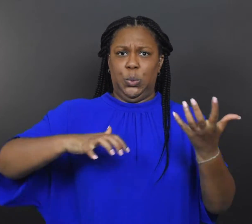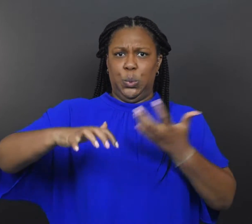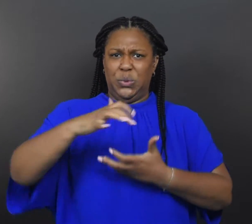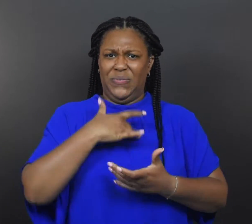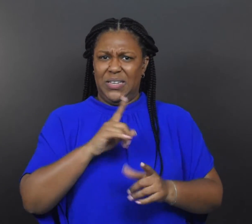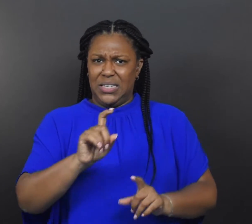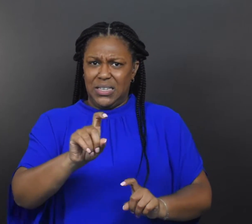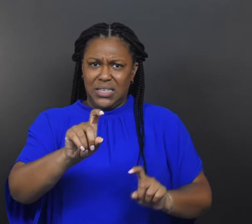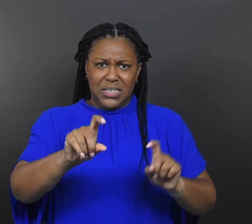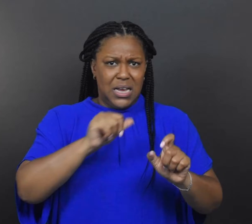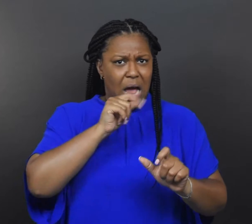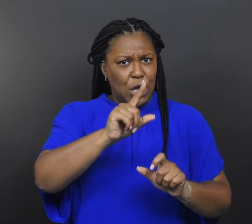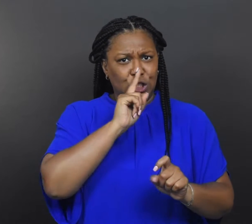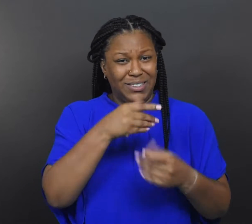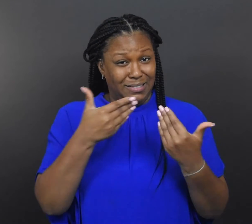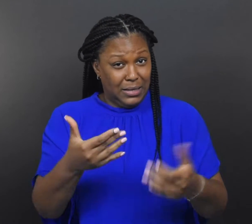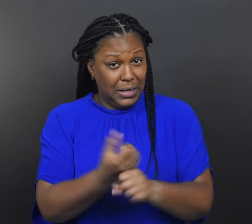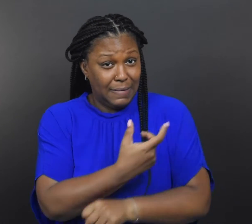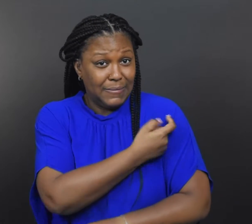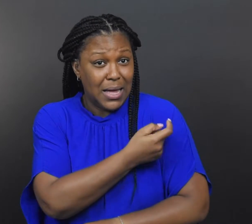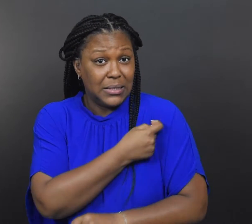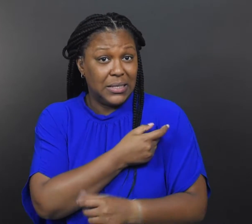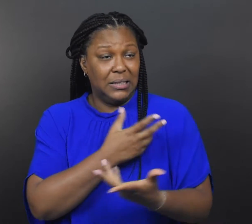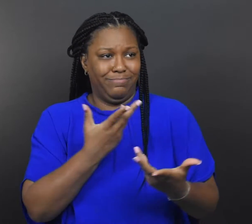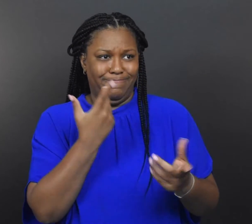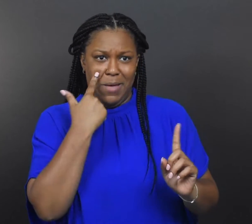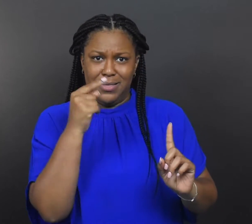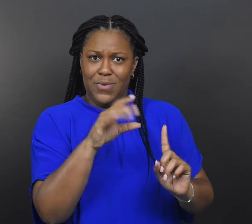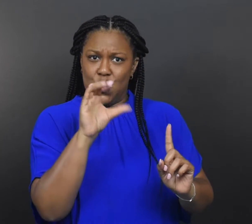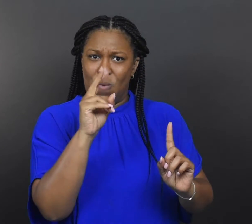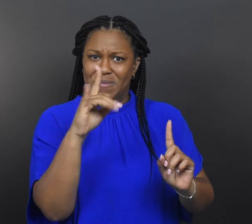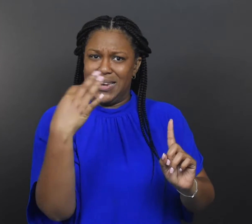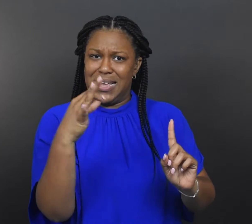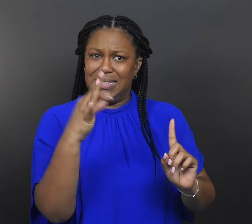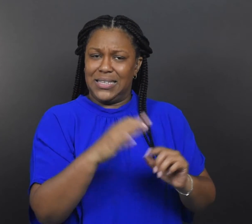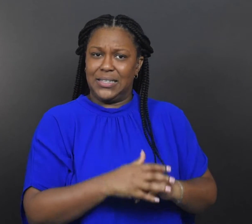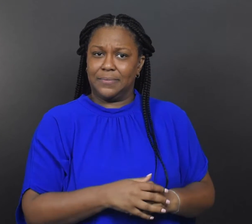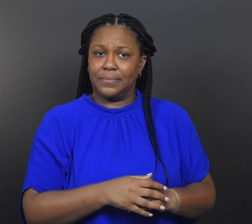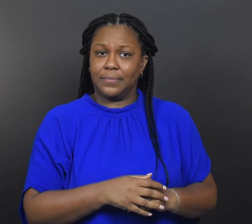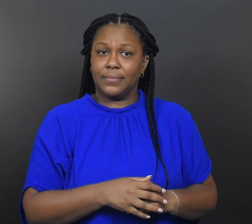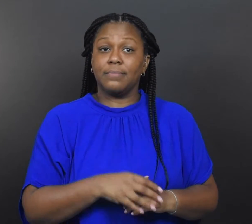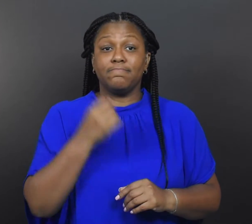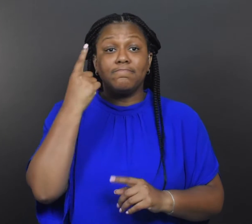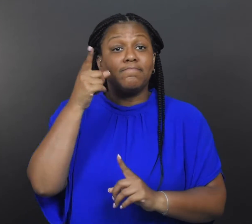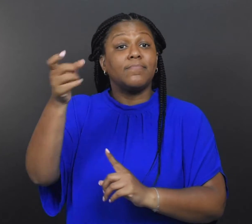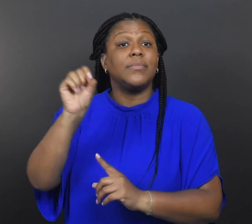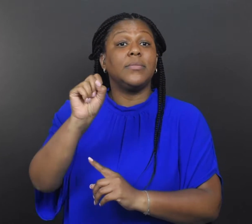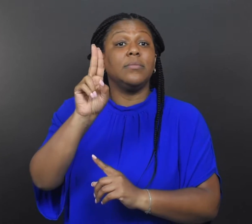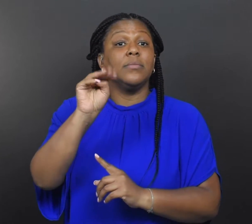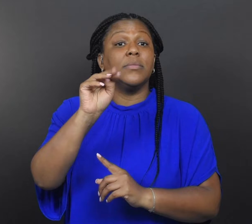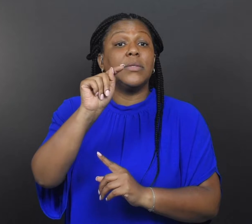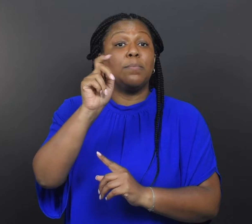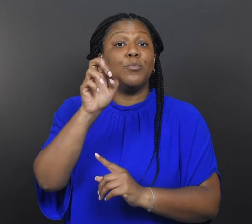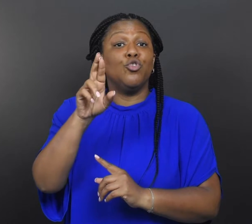and hesitant to get vaccinated against COVID-19.